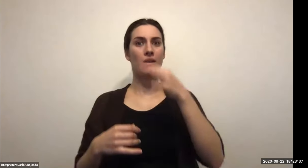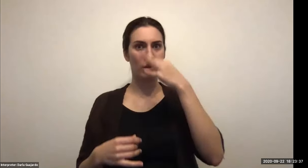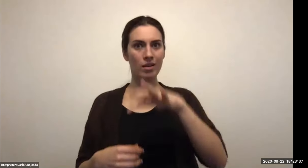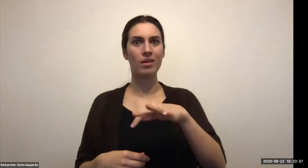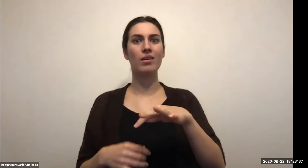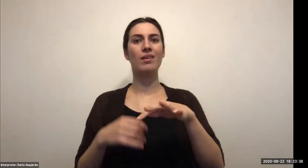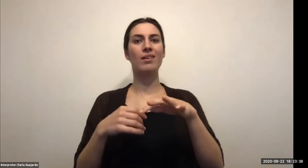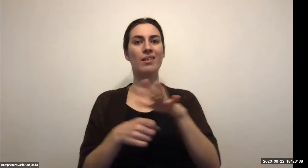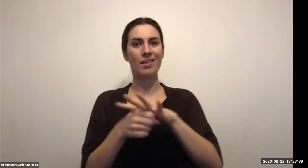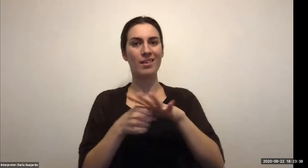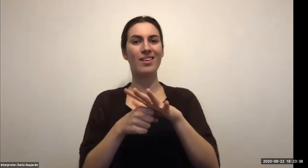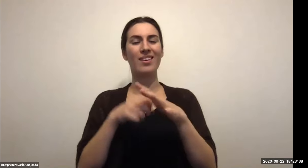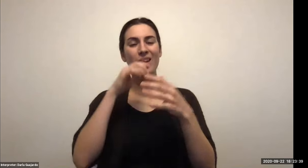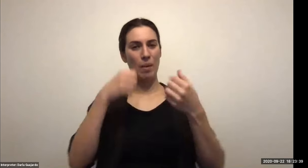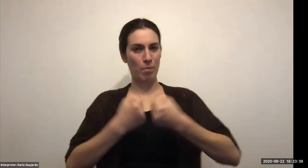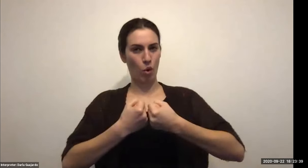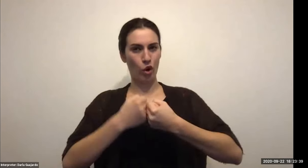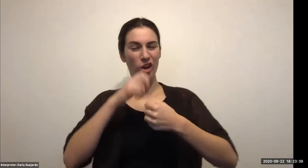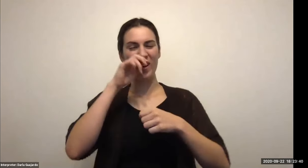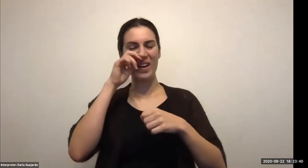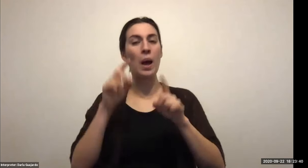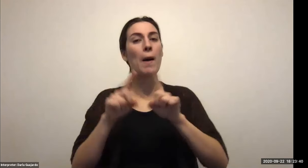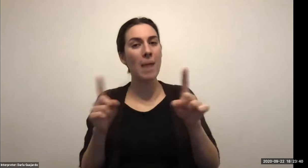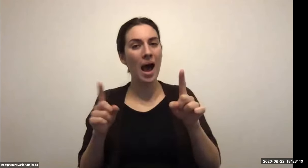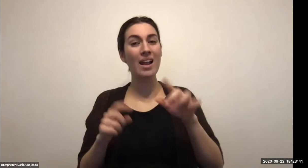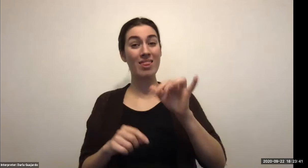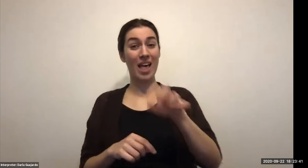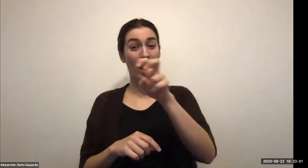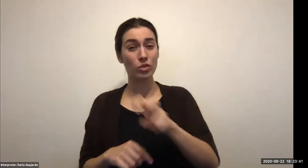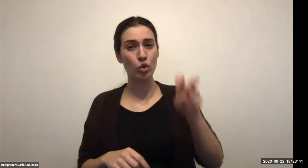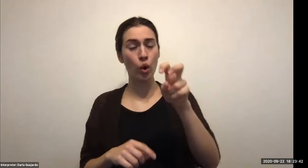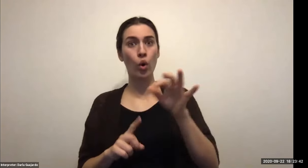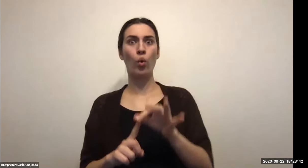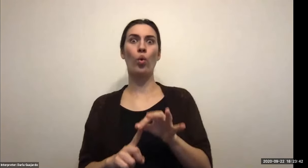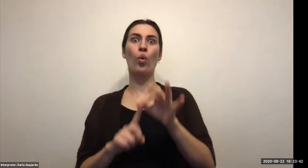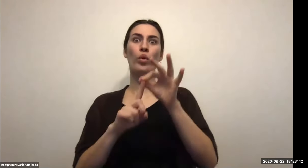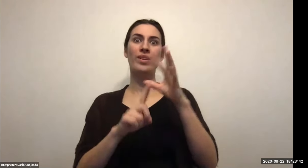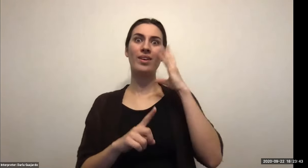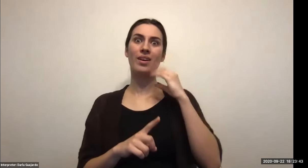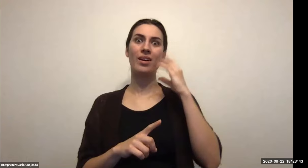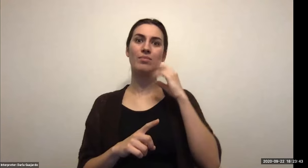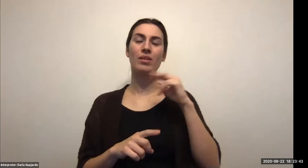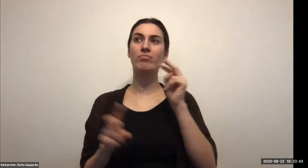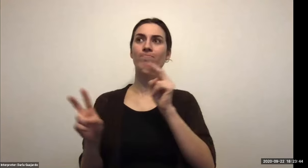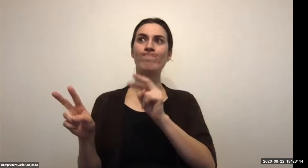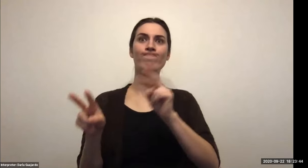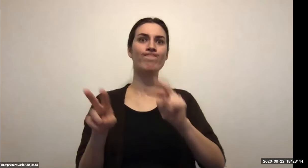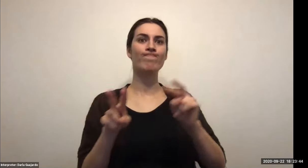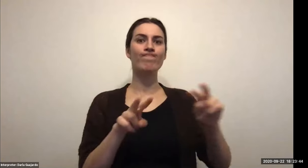Keith Wolling: It's really unique and really amazing what each state brings to the table, but I will tell you, being a little bias about New York State.